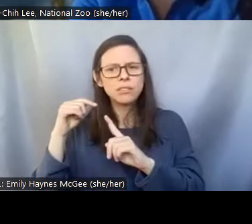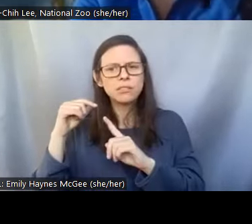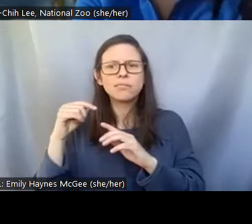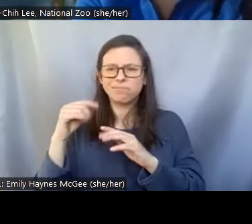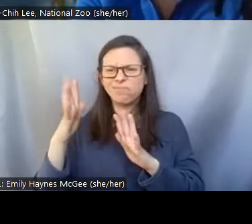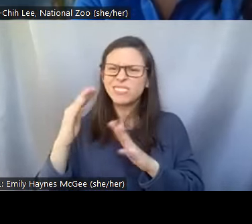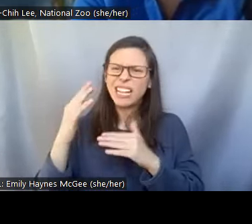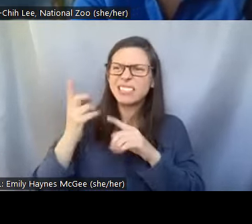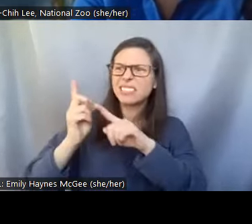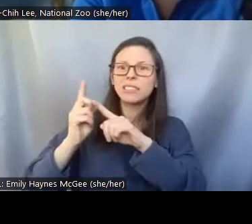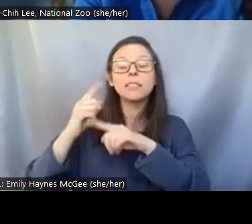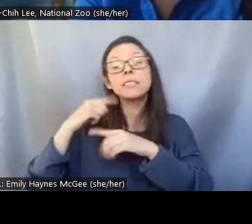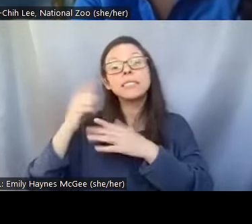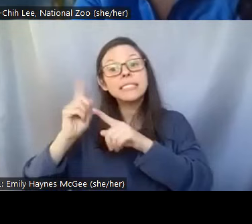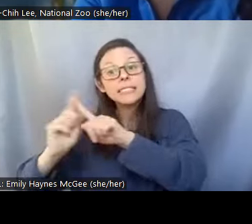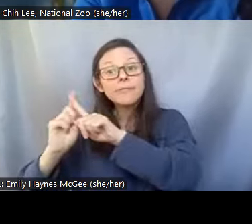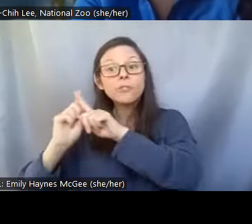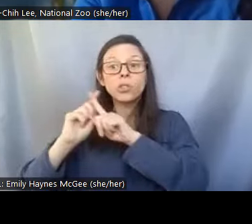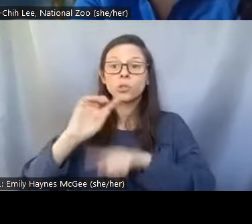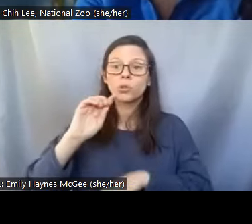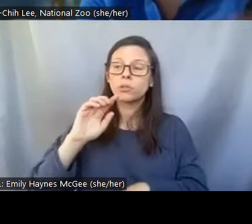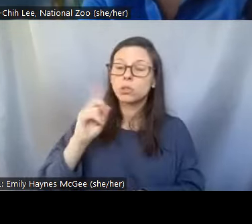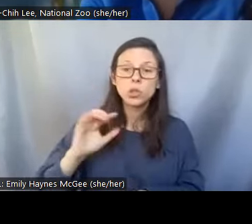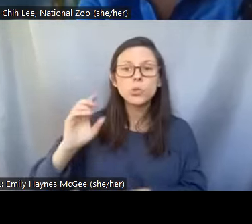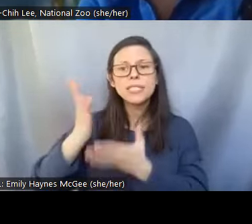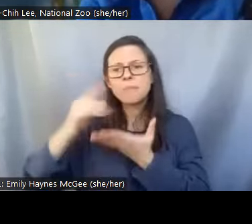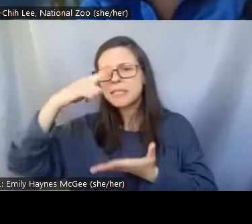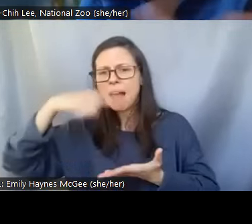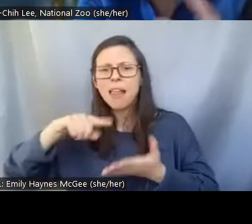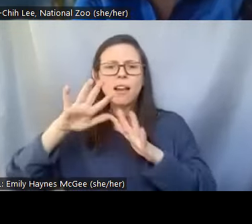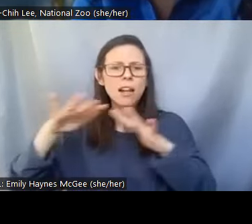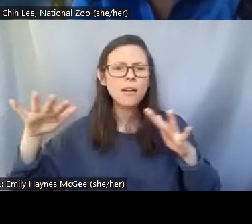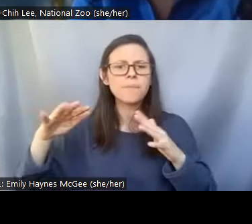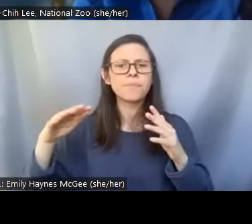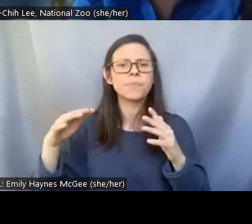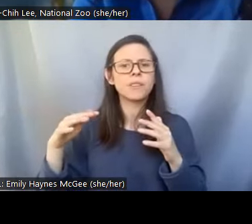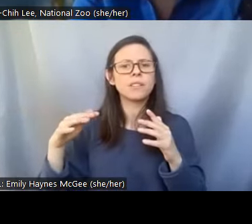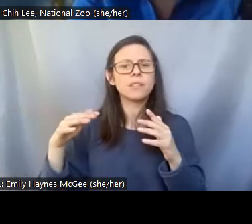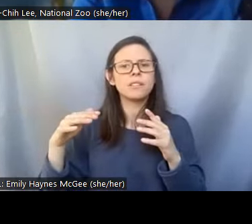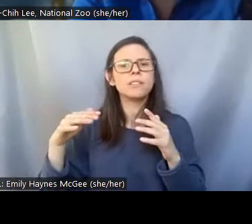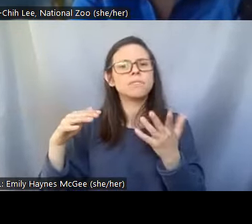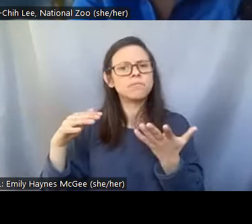and Thailand different zoos and you know they finally fine-tuned the technique and able to